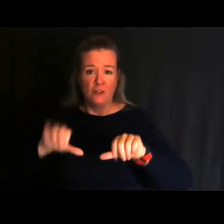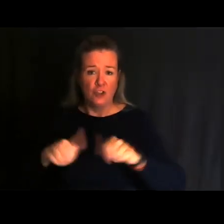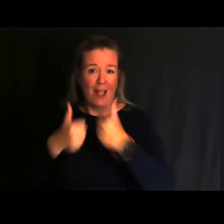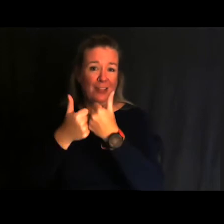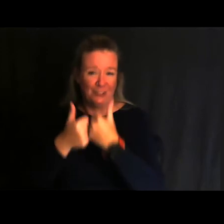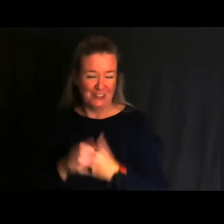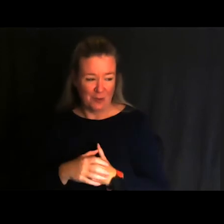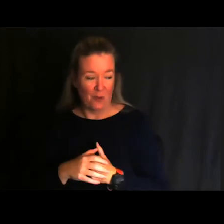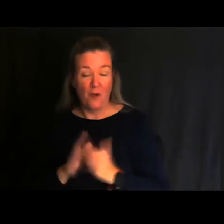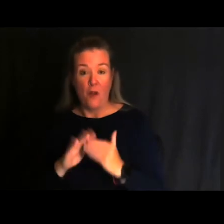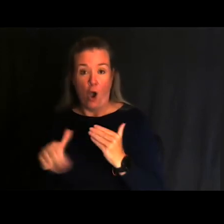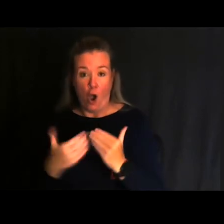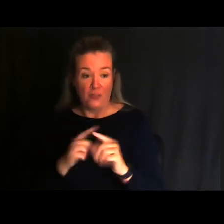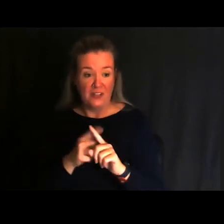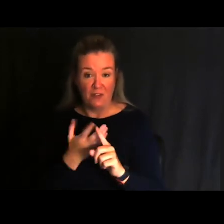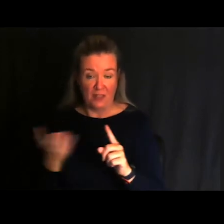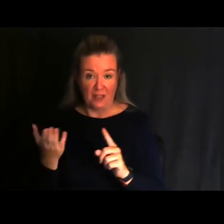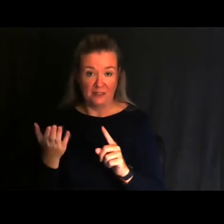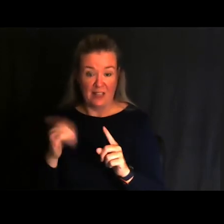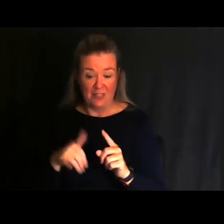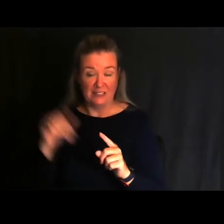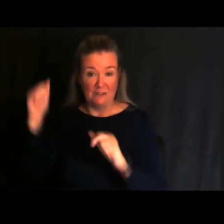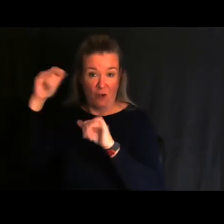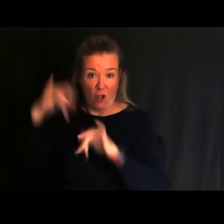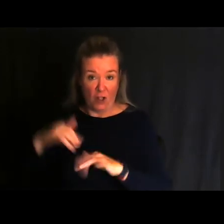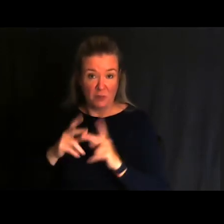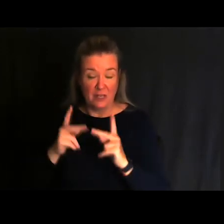All of the amenities at the Ocqueoc Falls also are universally accessible.